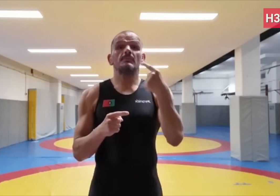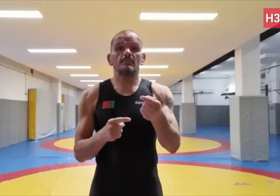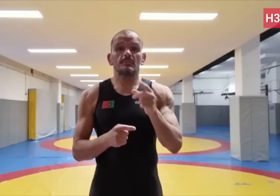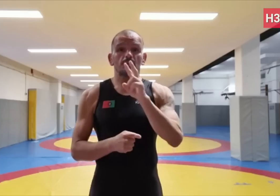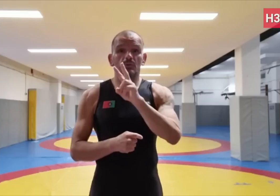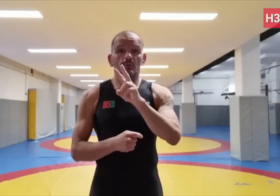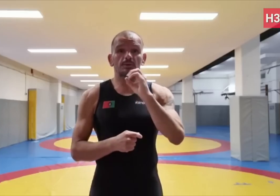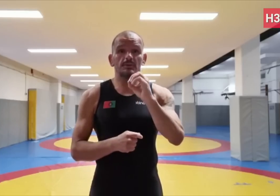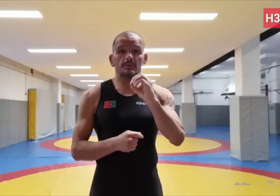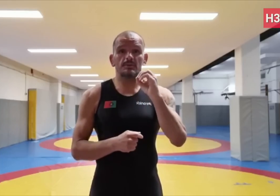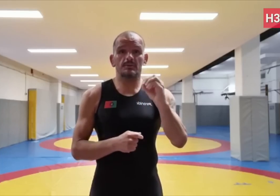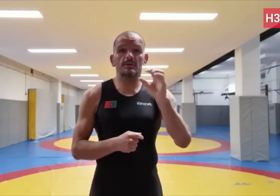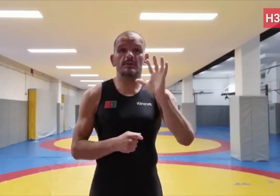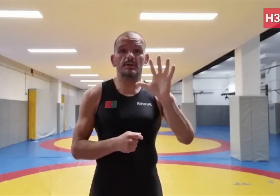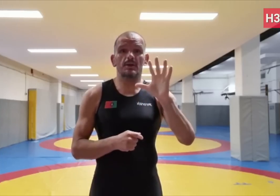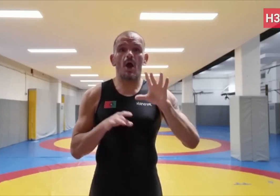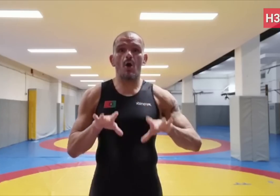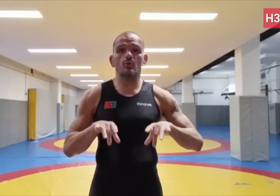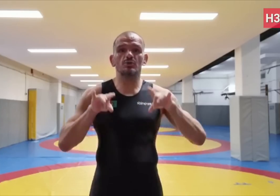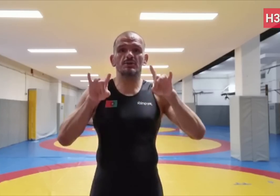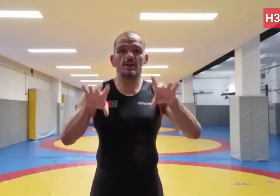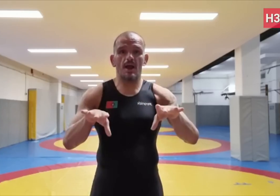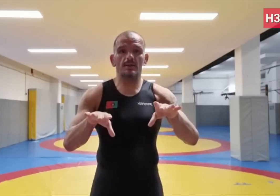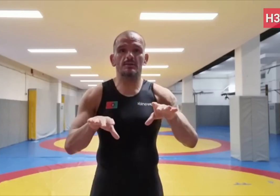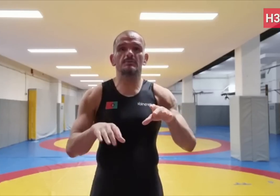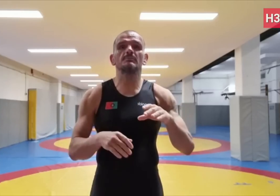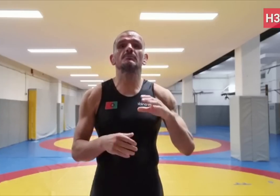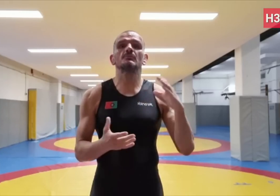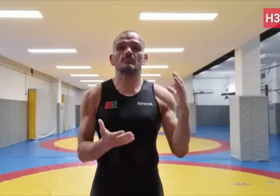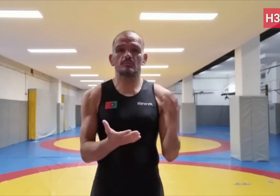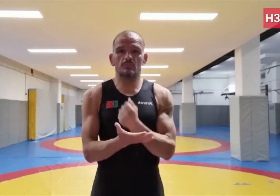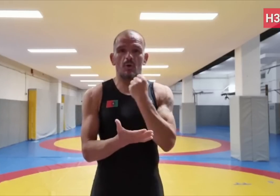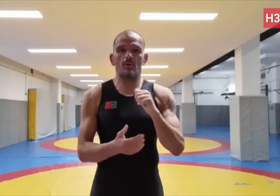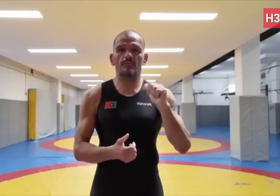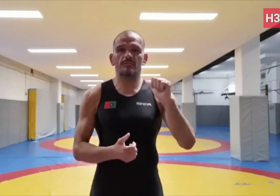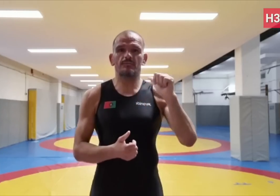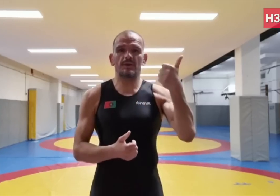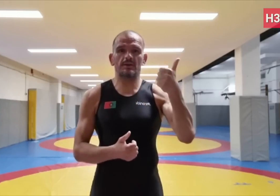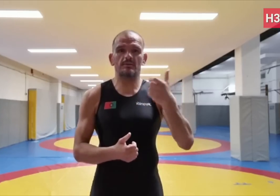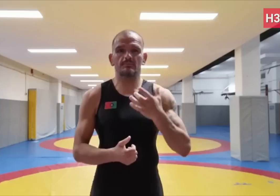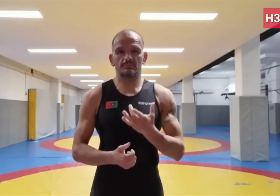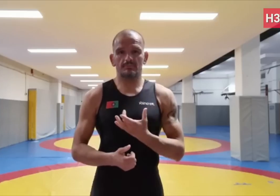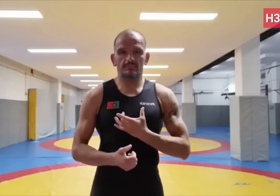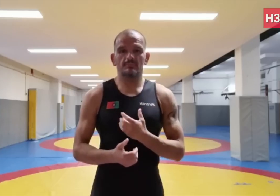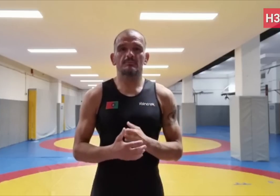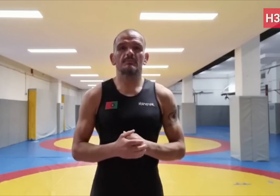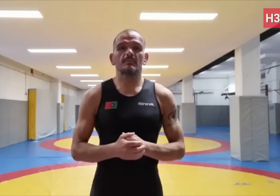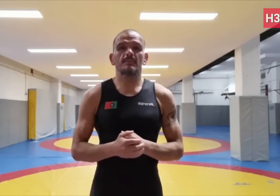Then in 2005 in Melbourne, Australia, I won my next medal.